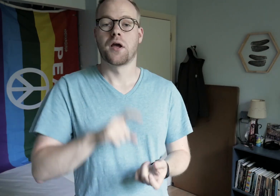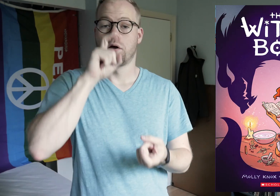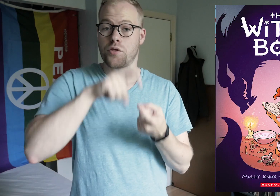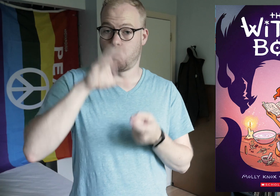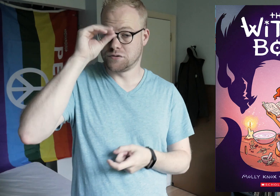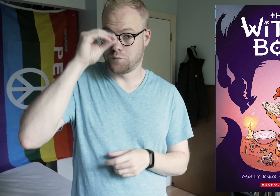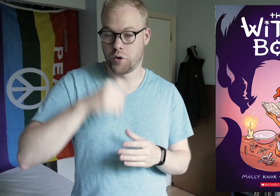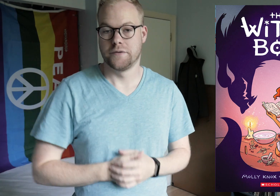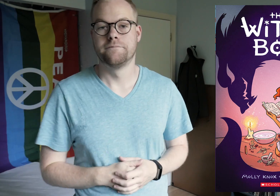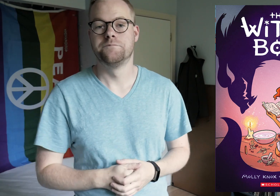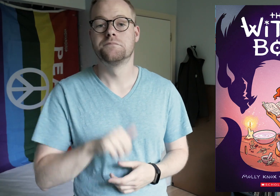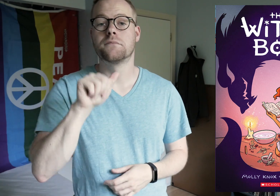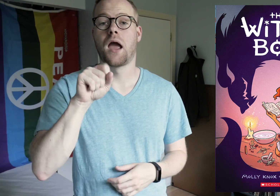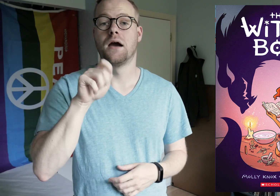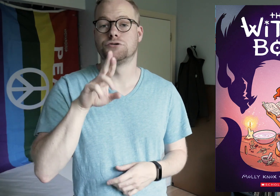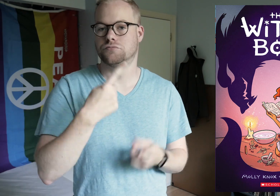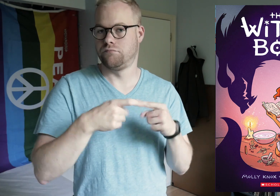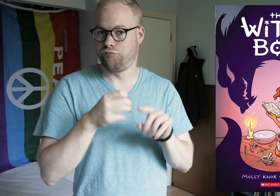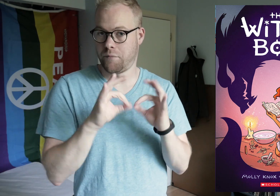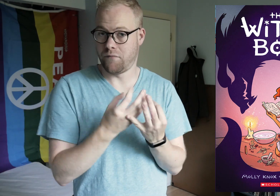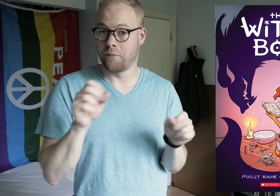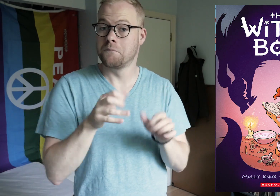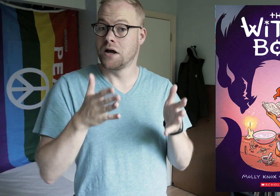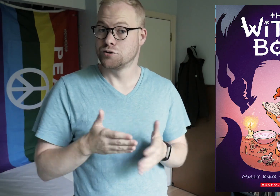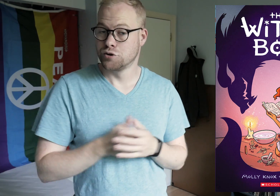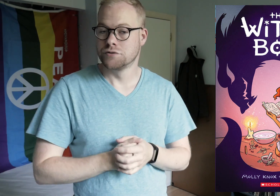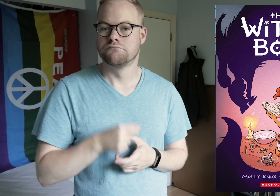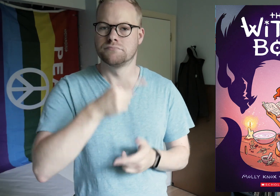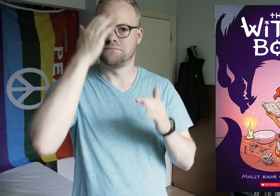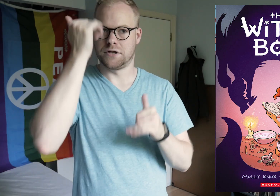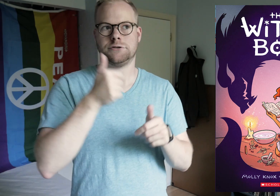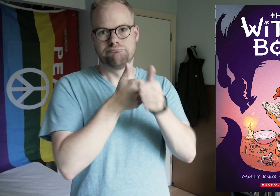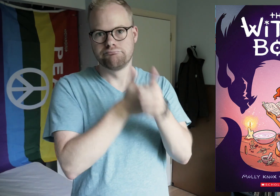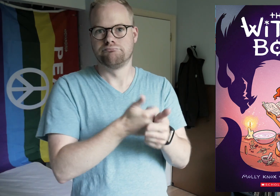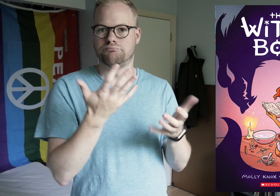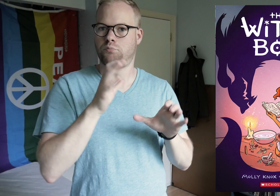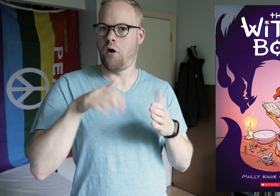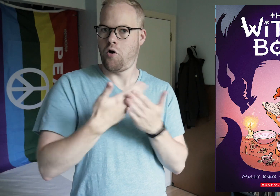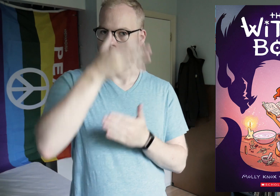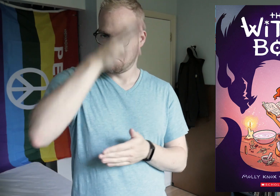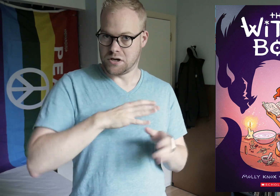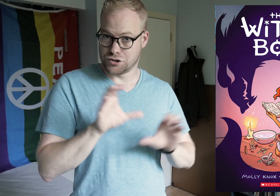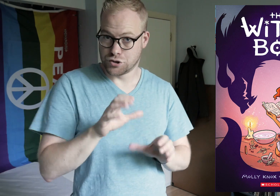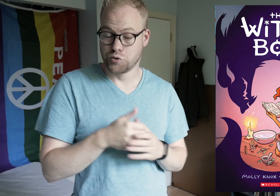The Witch Boy. Aster comes from a family of magicals, and he’s expected to do what all of the men do,